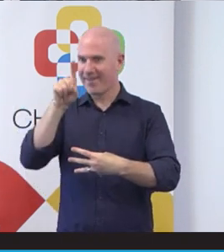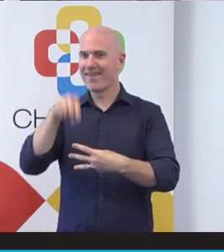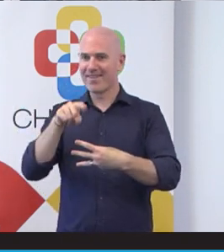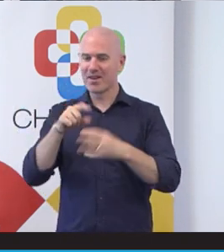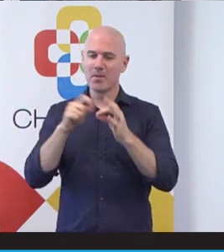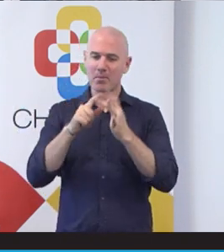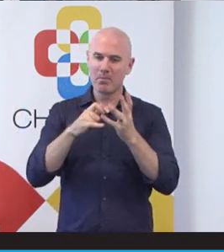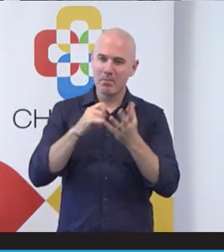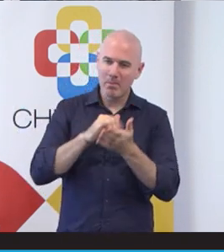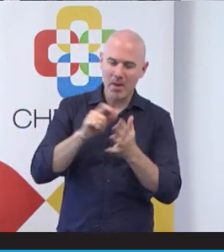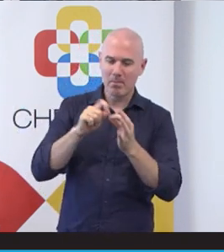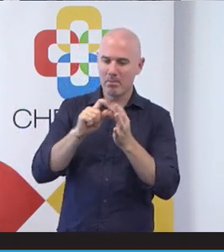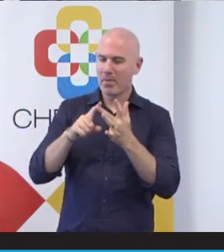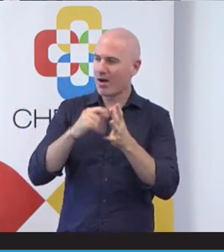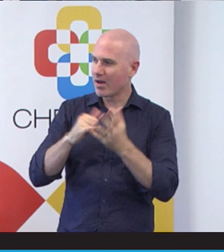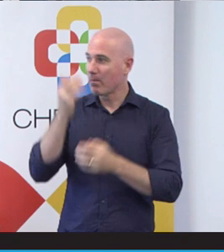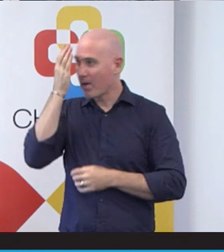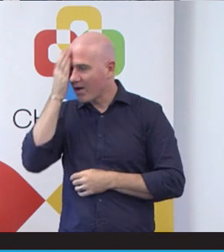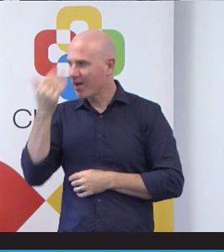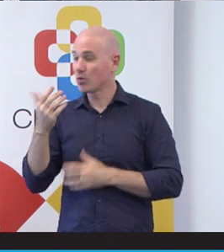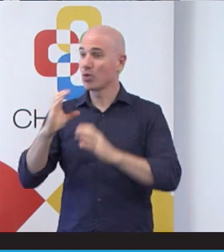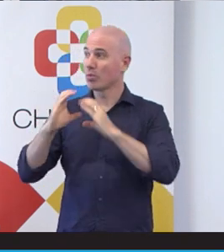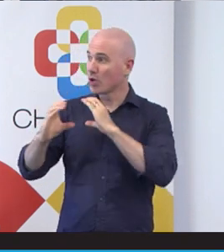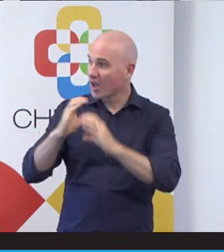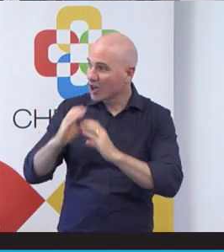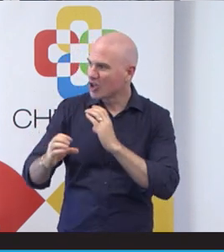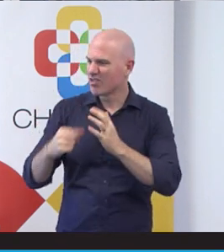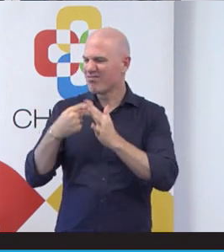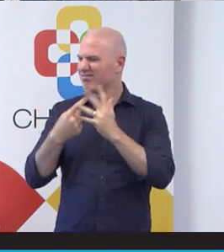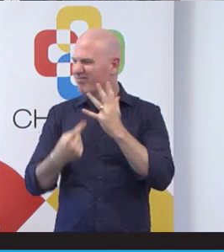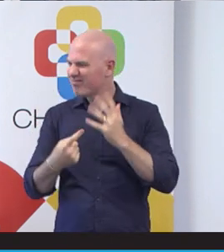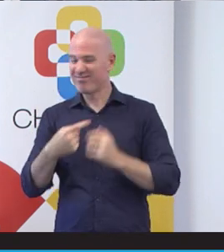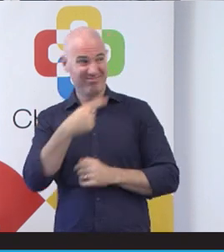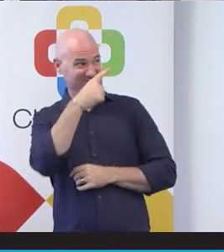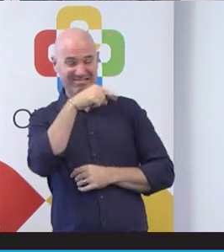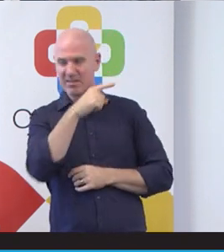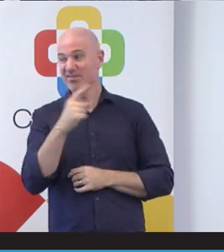and communication with people with disability and also between help with health professionals